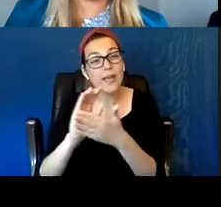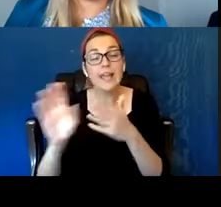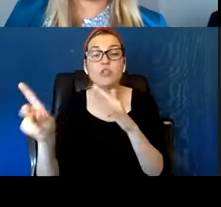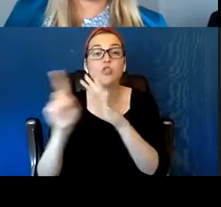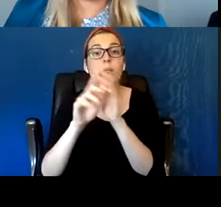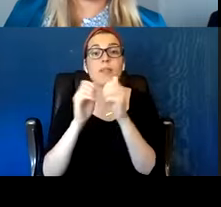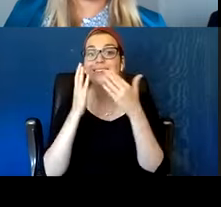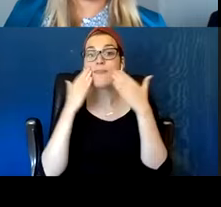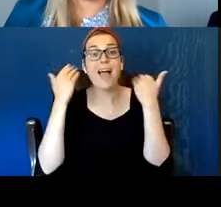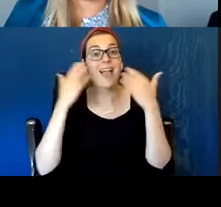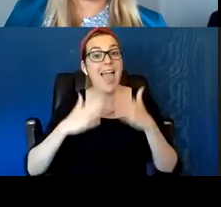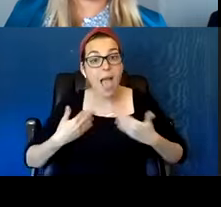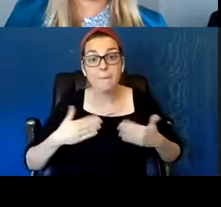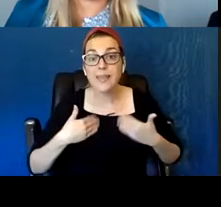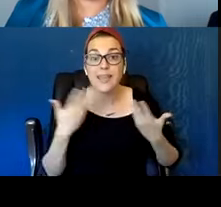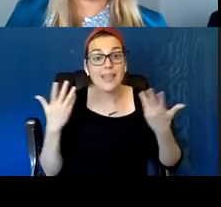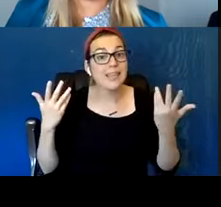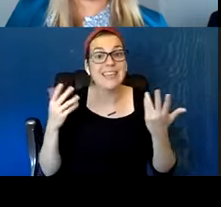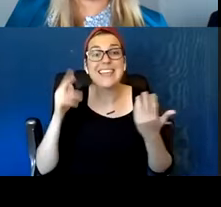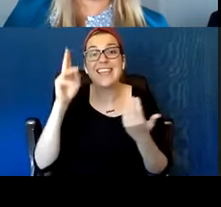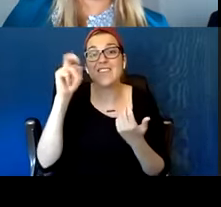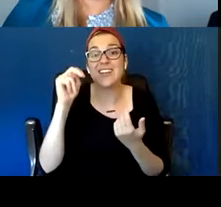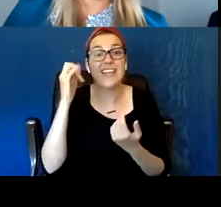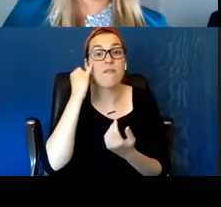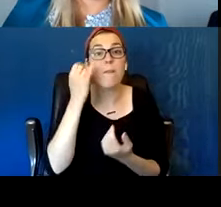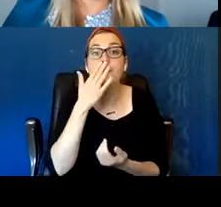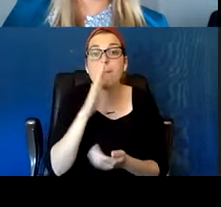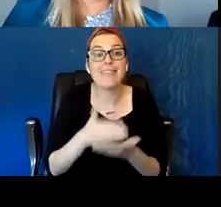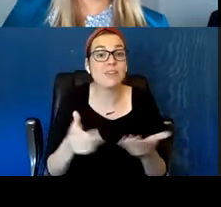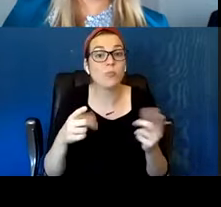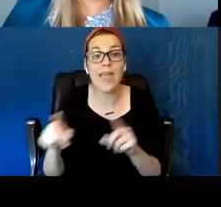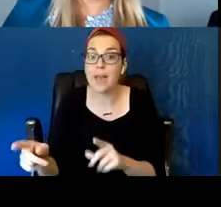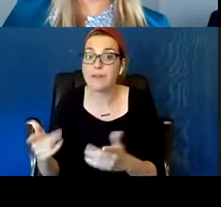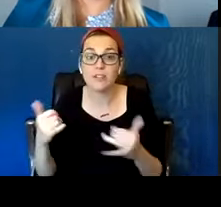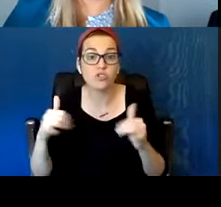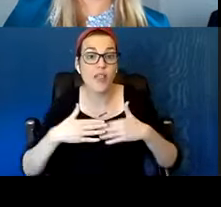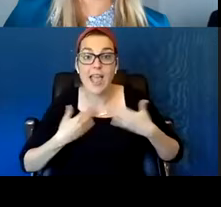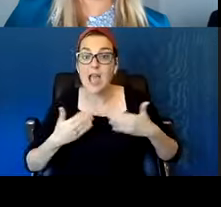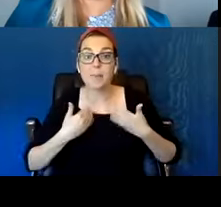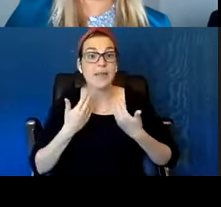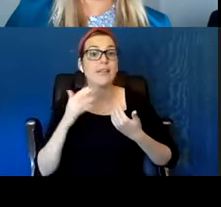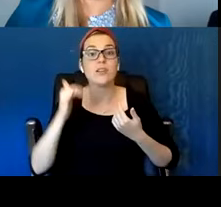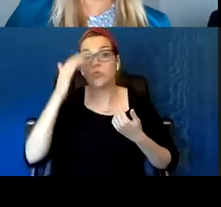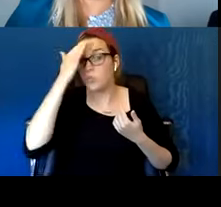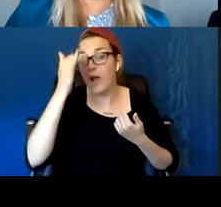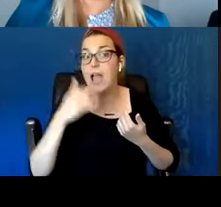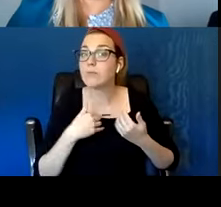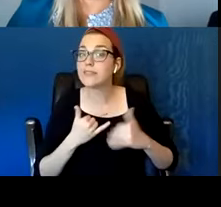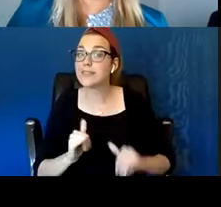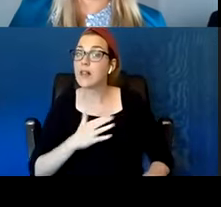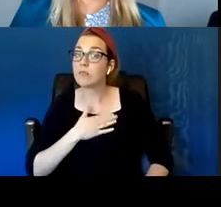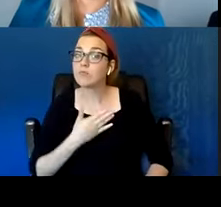That's what made it and I'm still able to be in contact with the people that came out there.